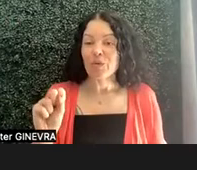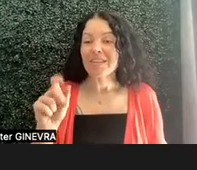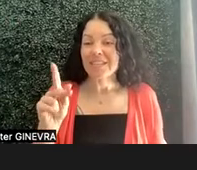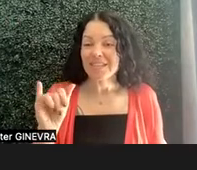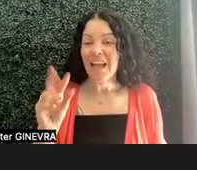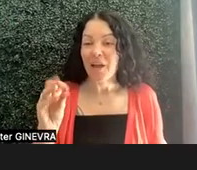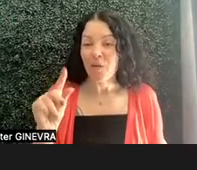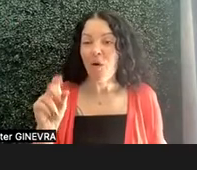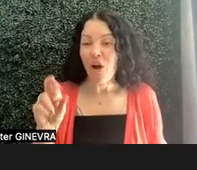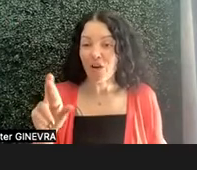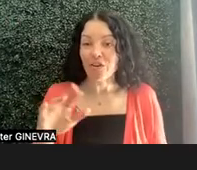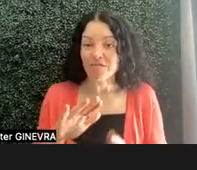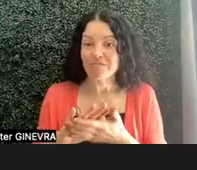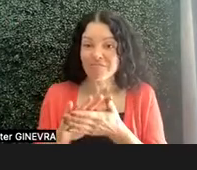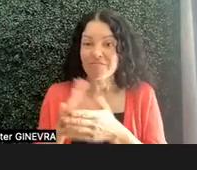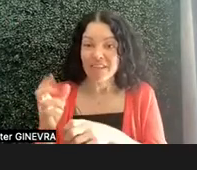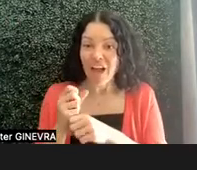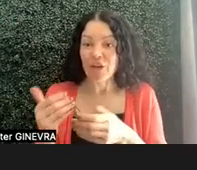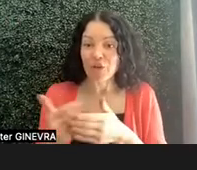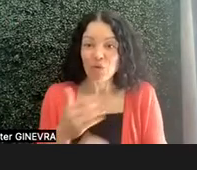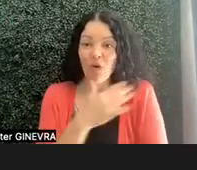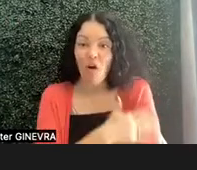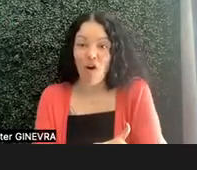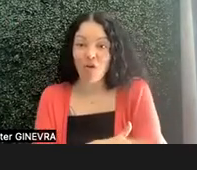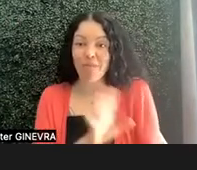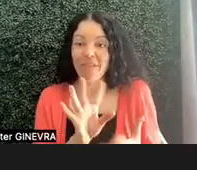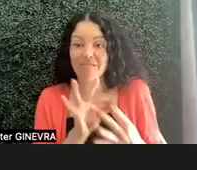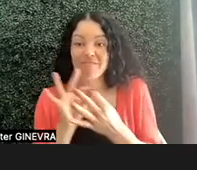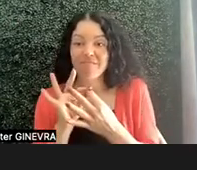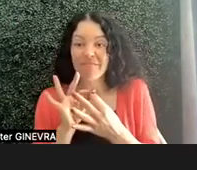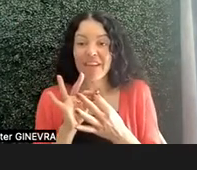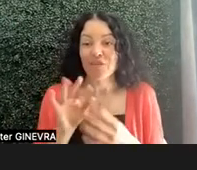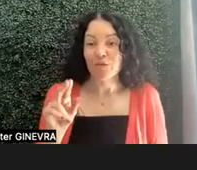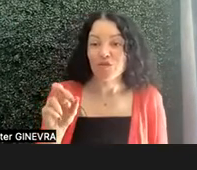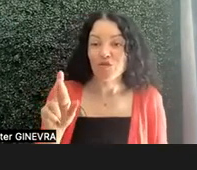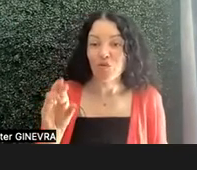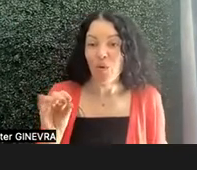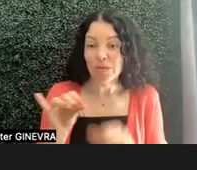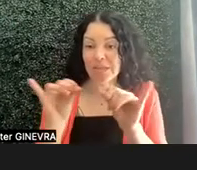it was integrated into his nervous system. So we talked a little bit about that. Next slide, Tami.